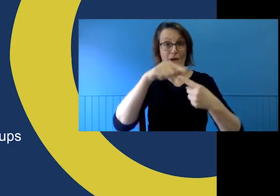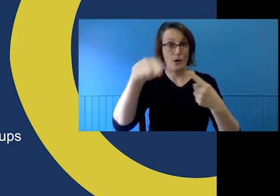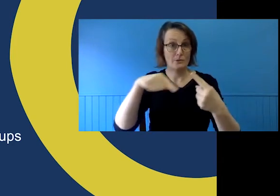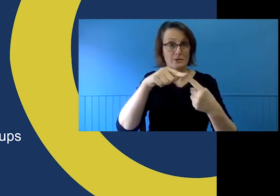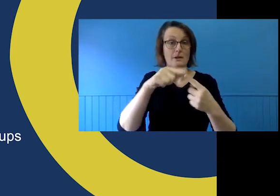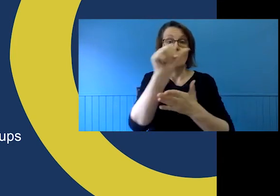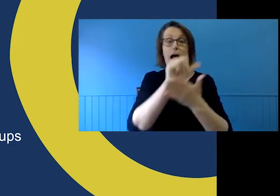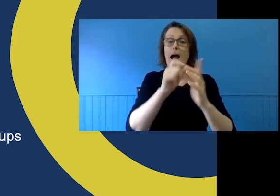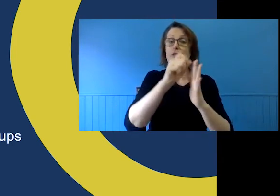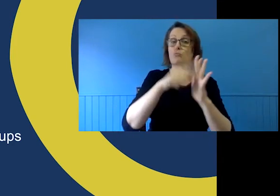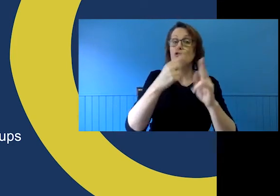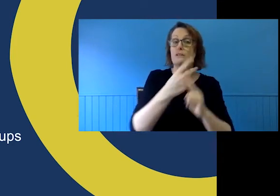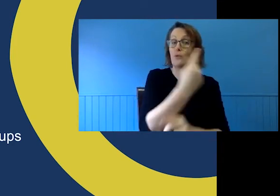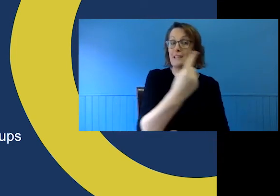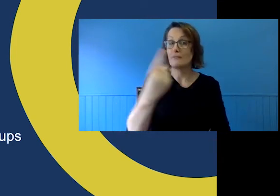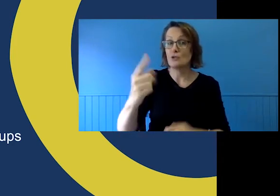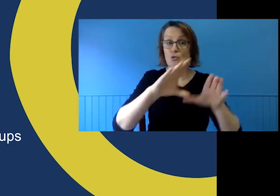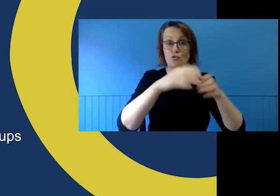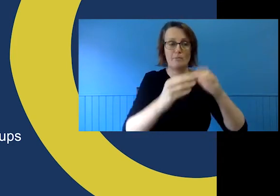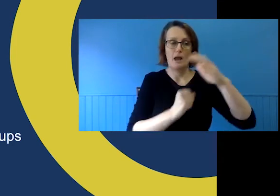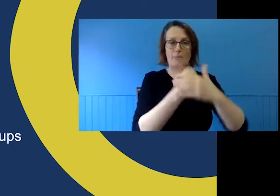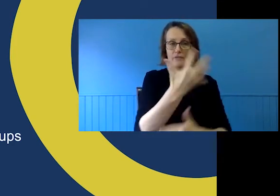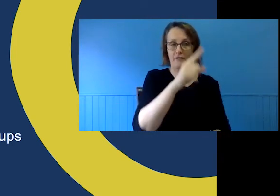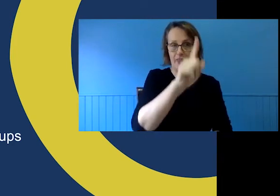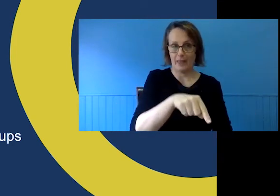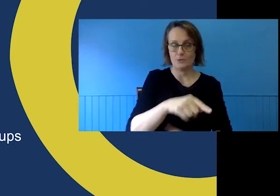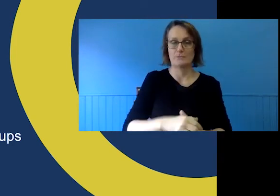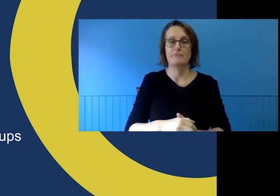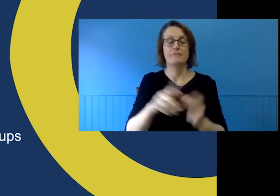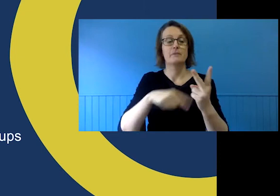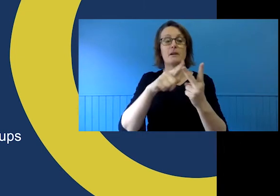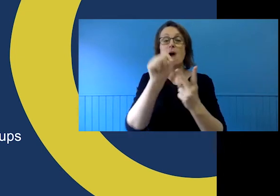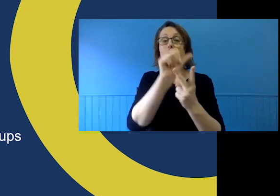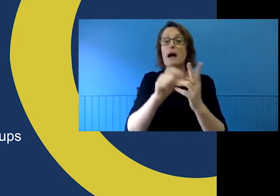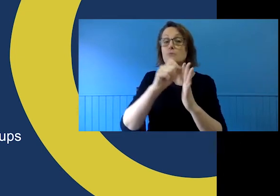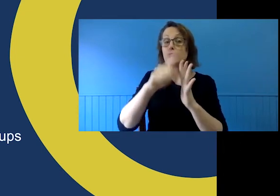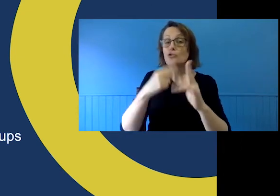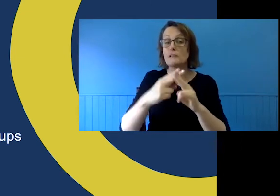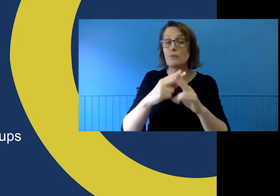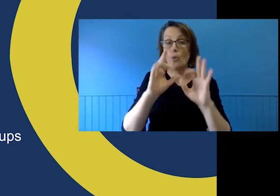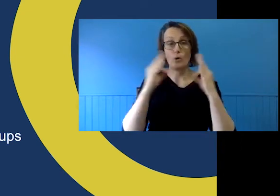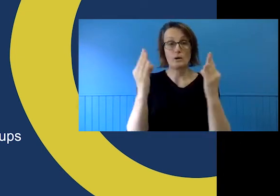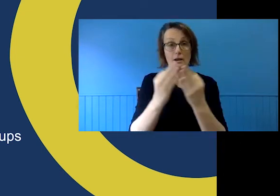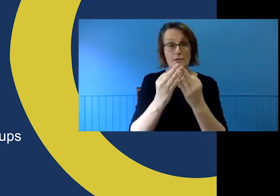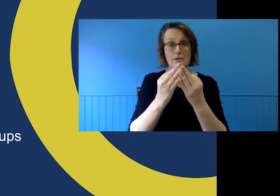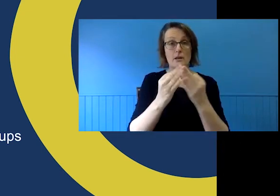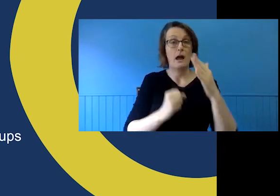for individuals and groups for up to $50,000, arts projects for organisations up to $100,000.